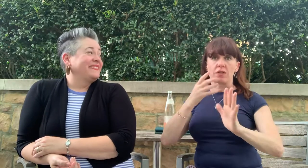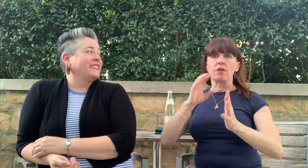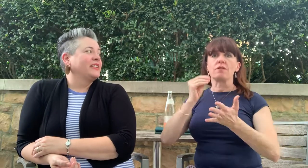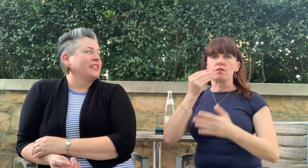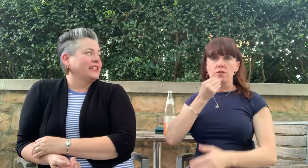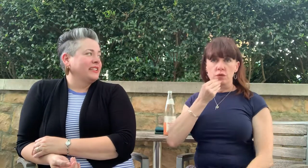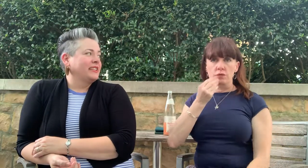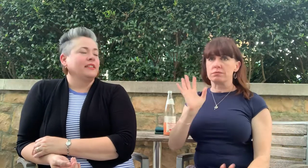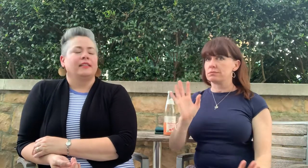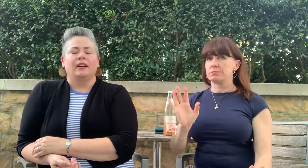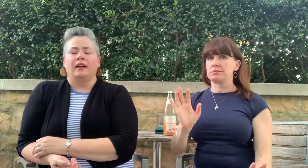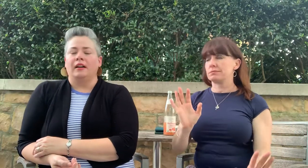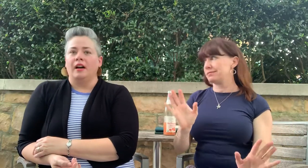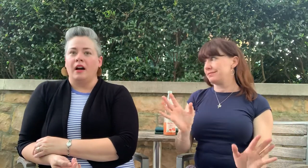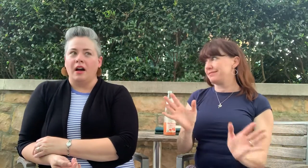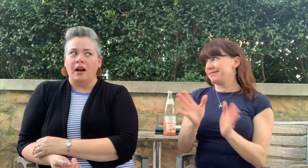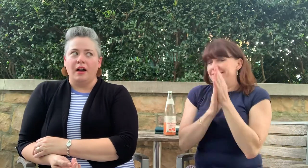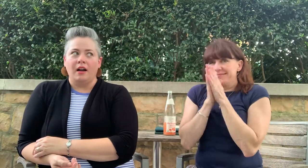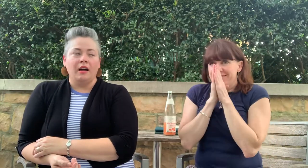Hands down: the food!